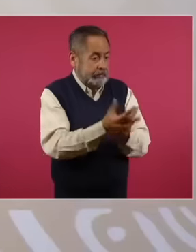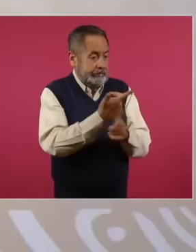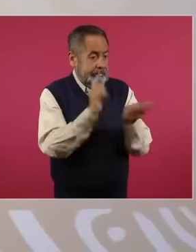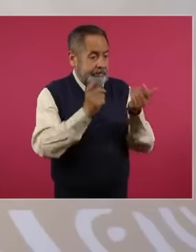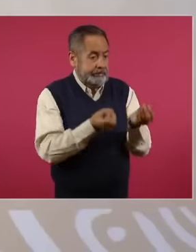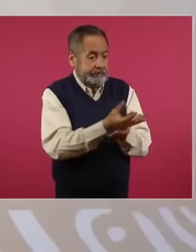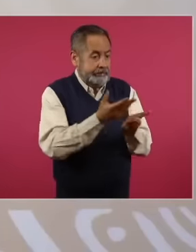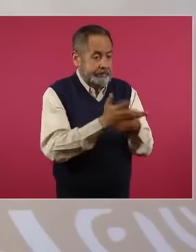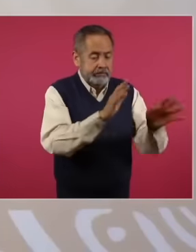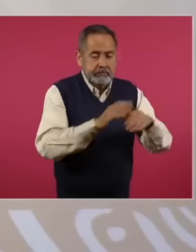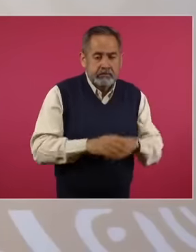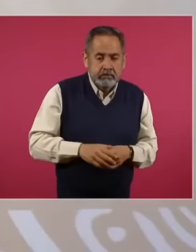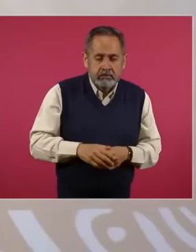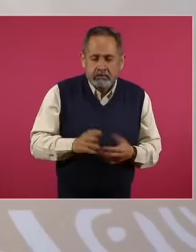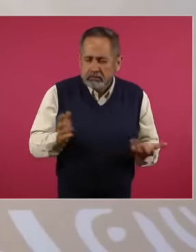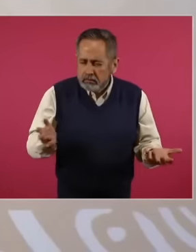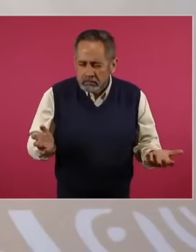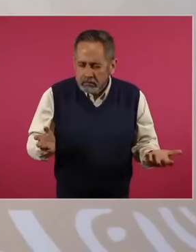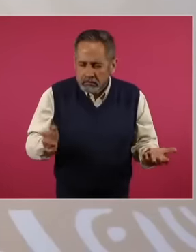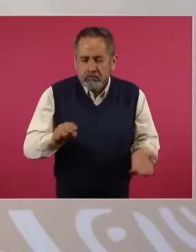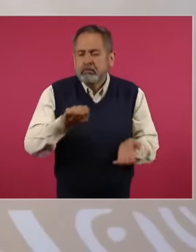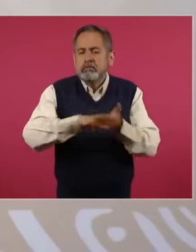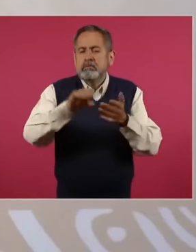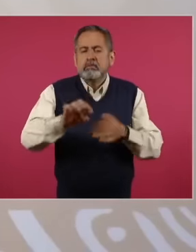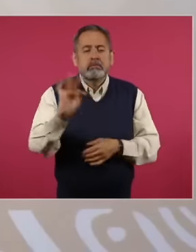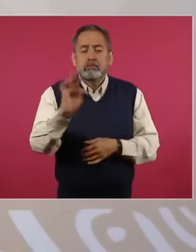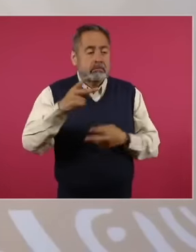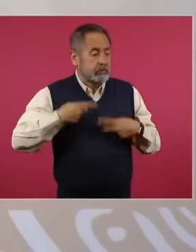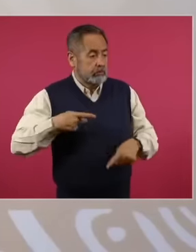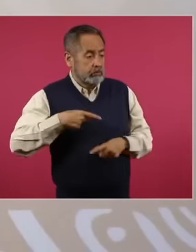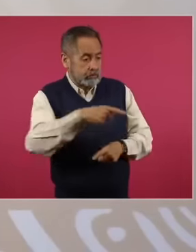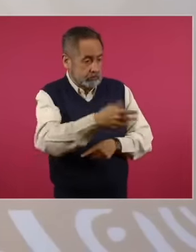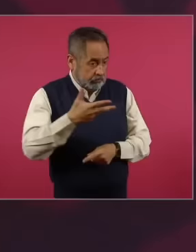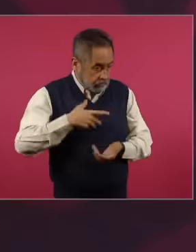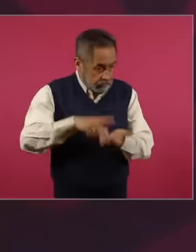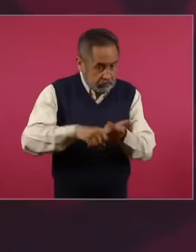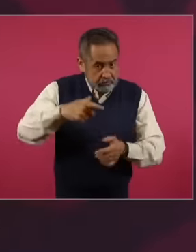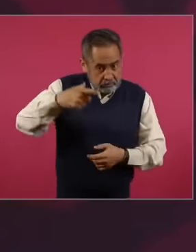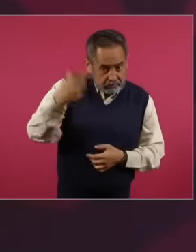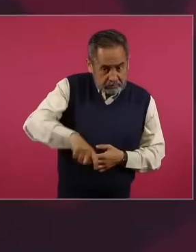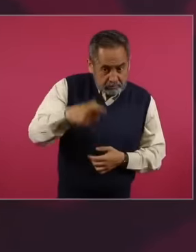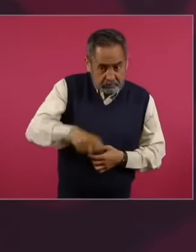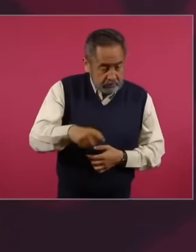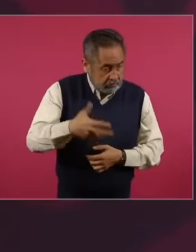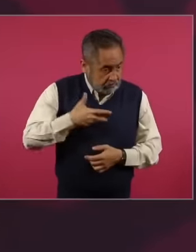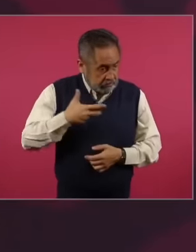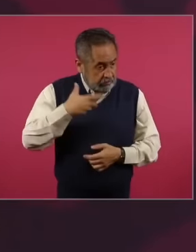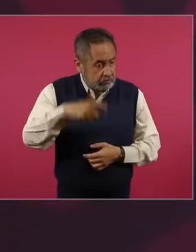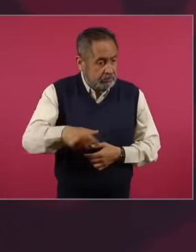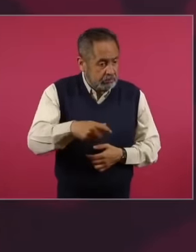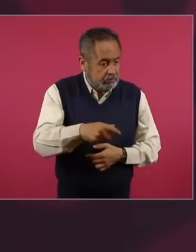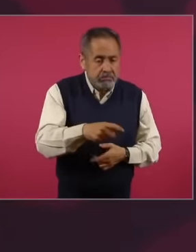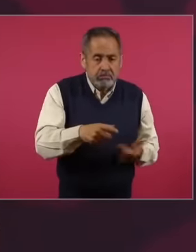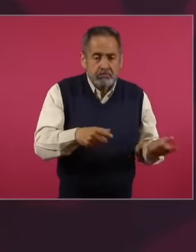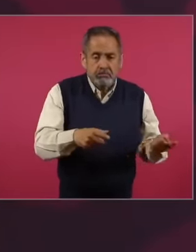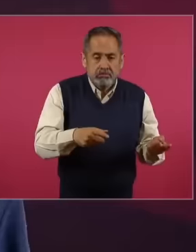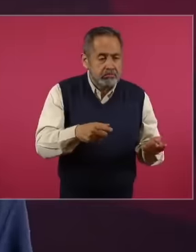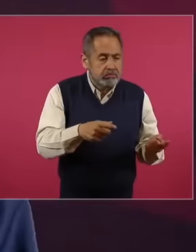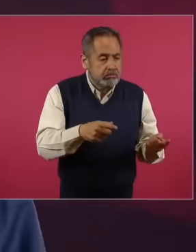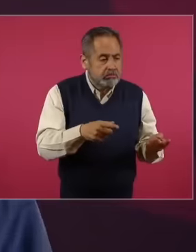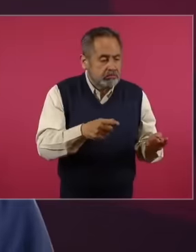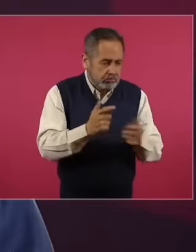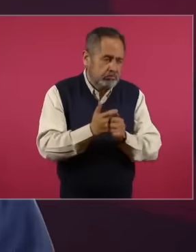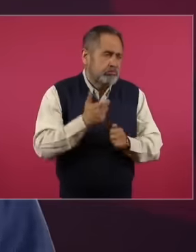money to buy his